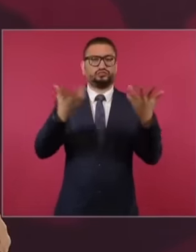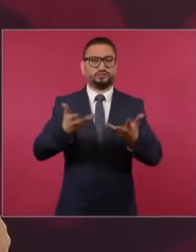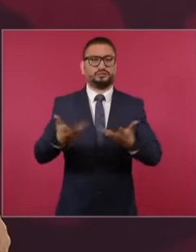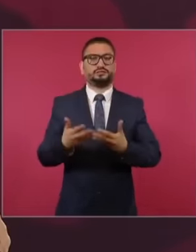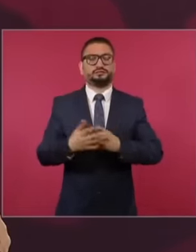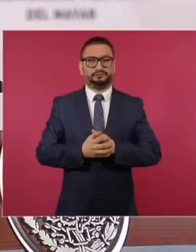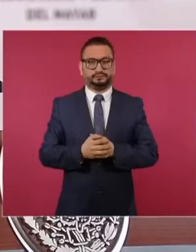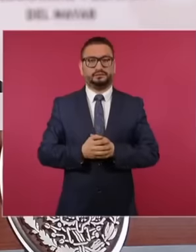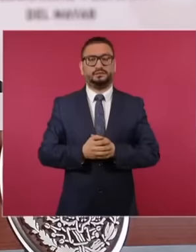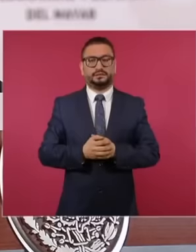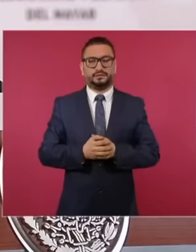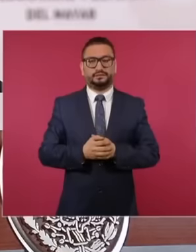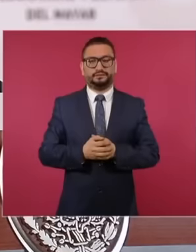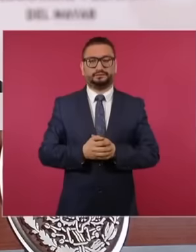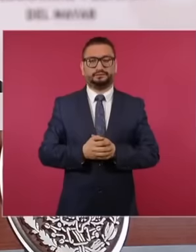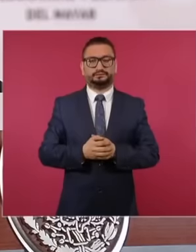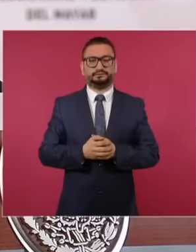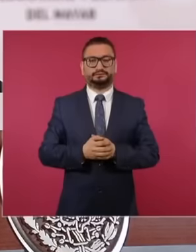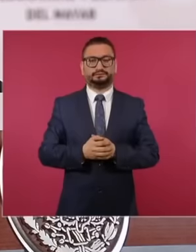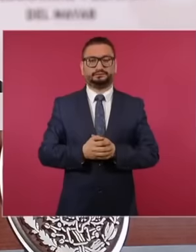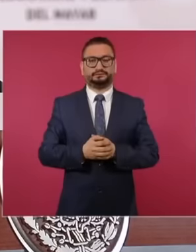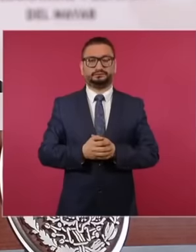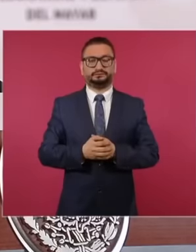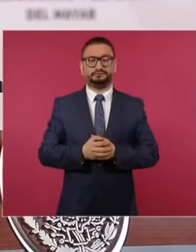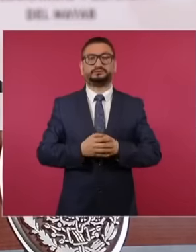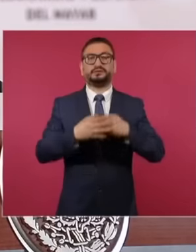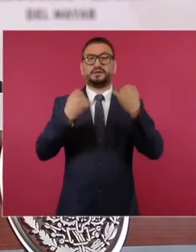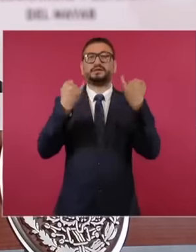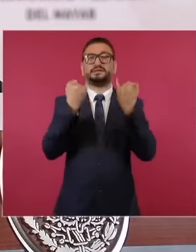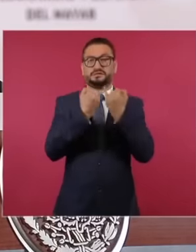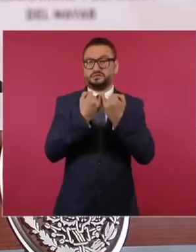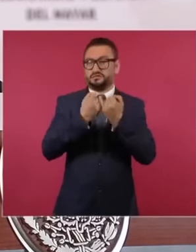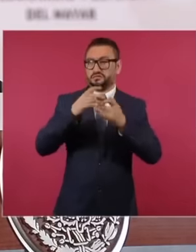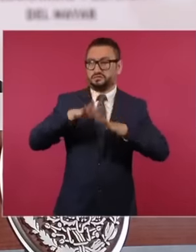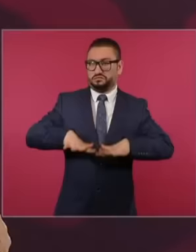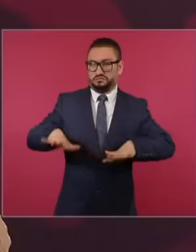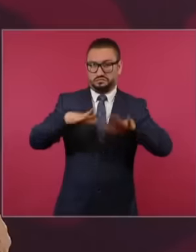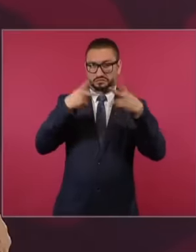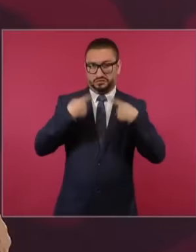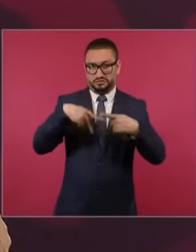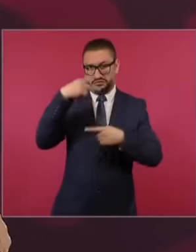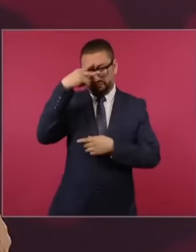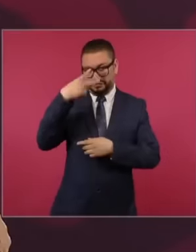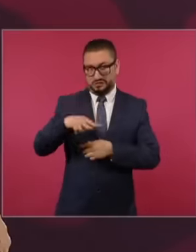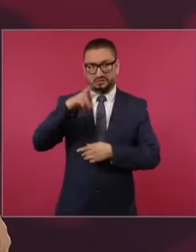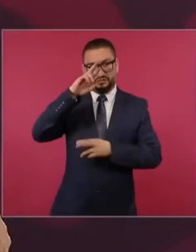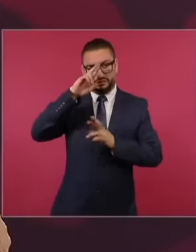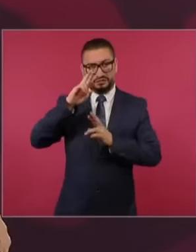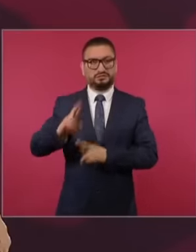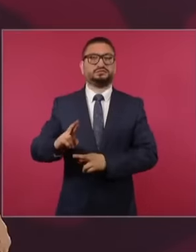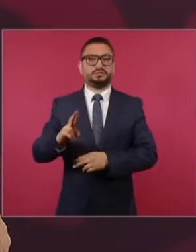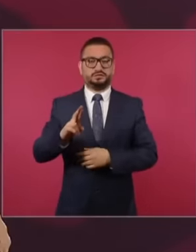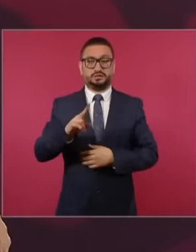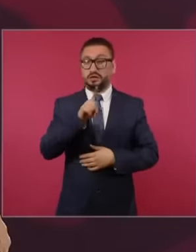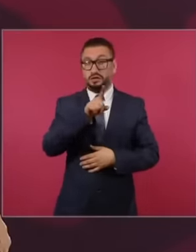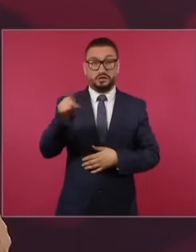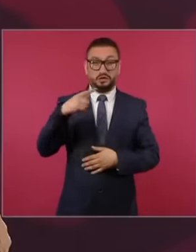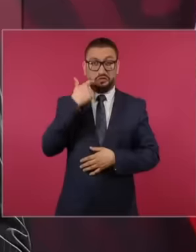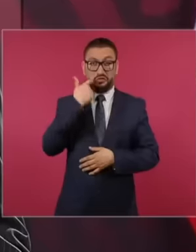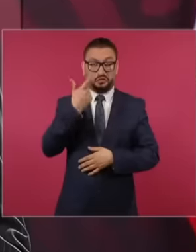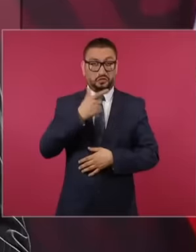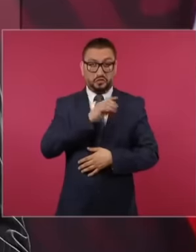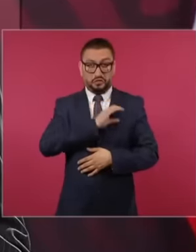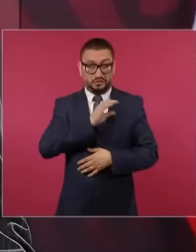also respect the people. If they don't want the people to